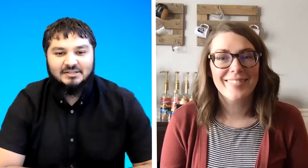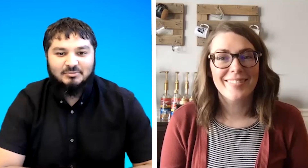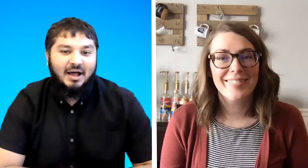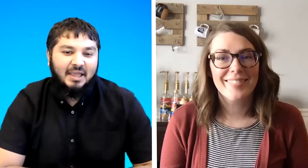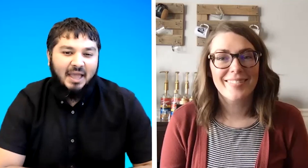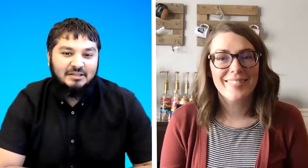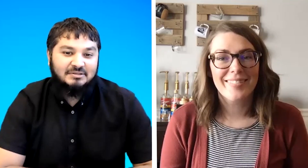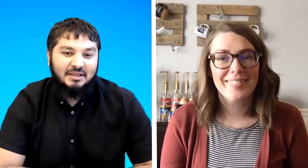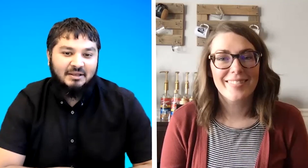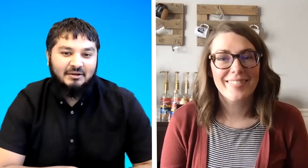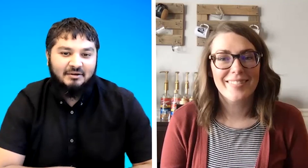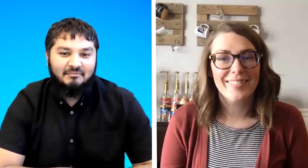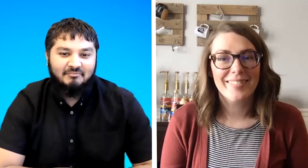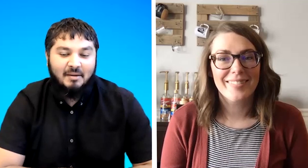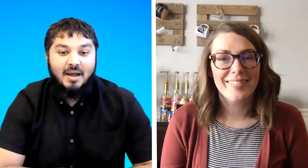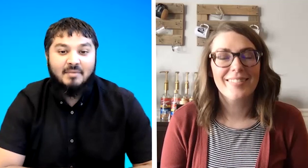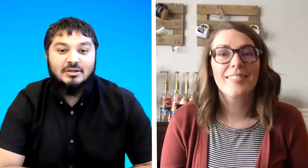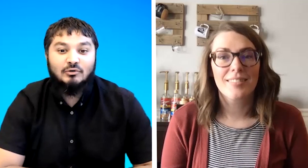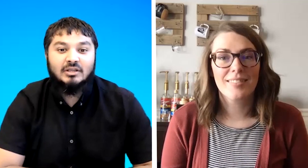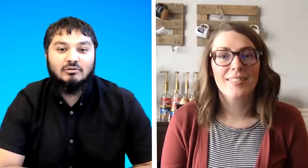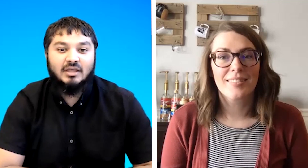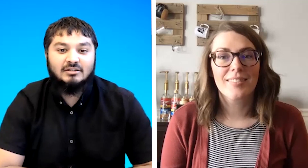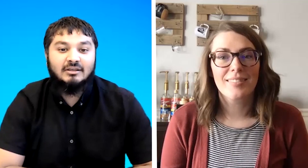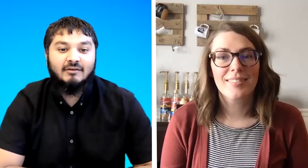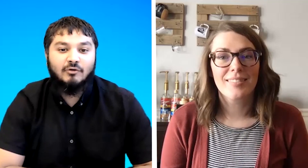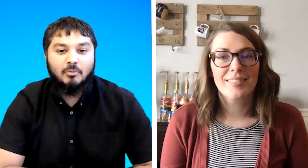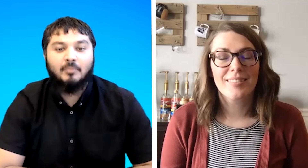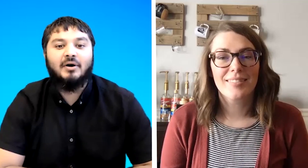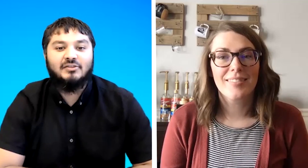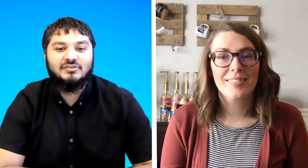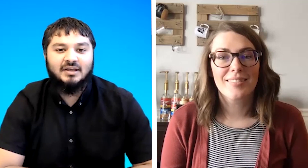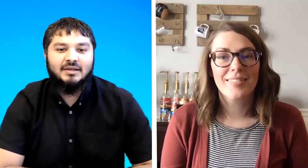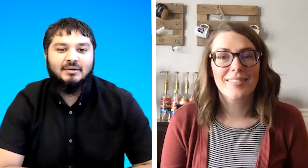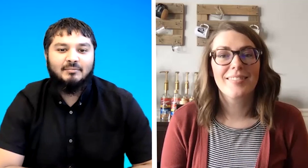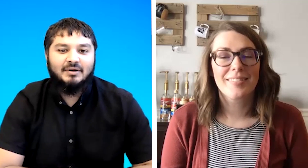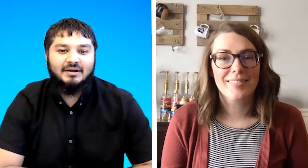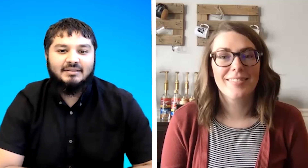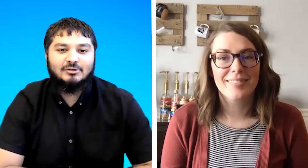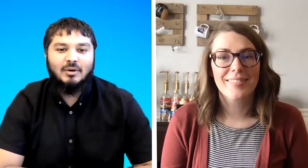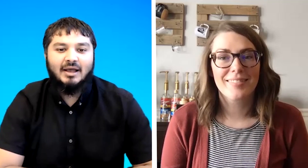what i can say uh i might need to look into that to give you a proper answer but that's what i can